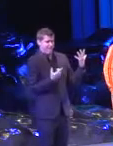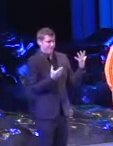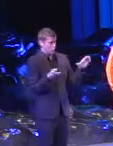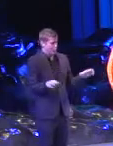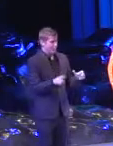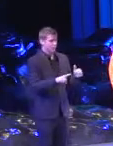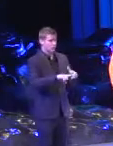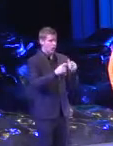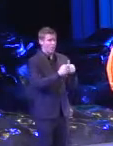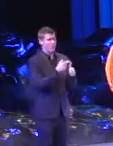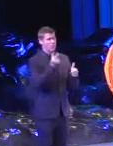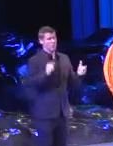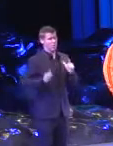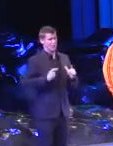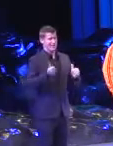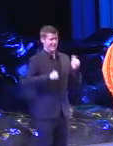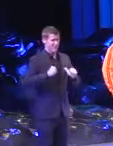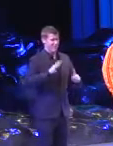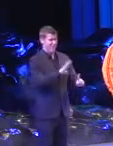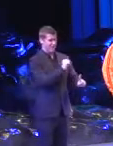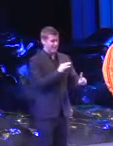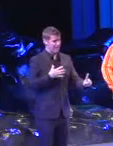I want to start with the Guthrie Theater staff, and the volunteers here at the Guthrie.